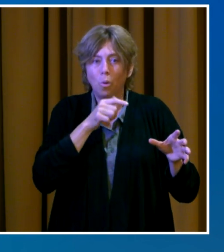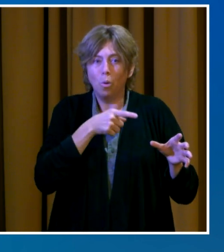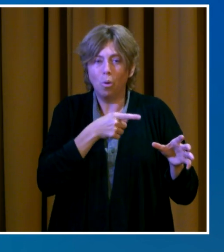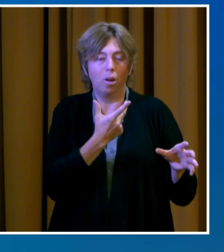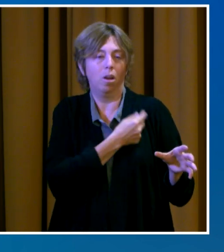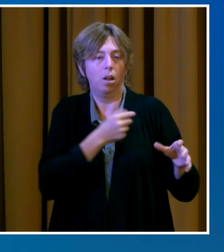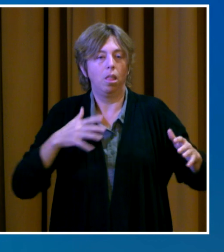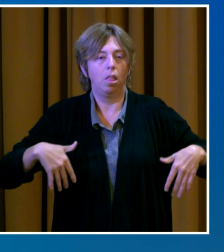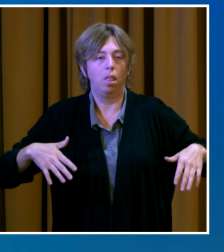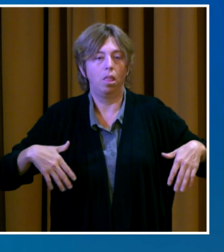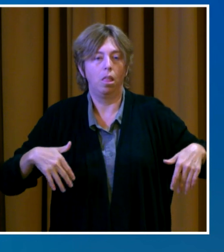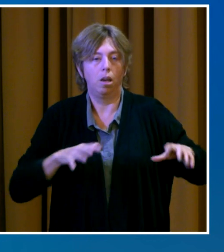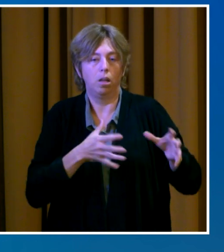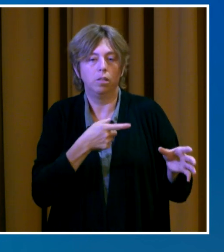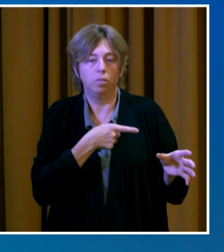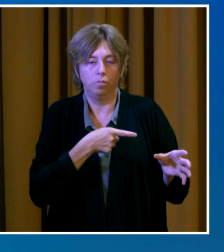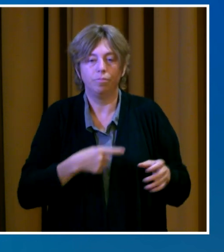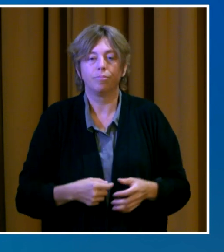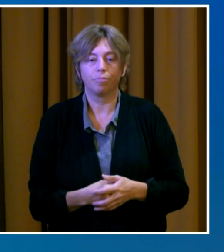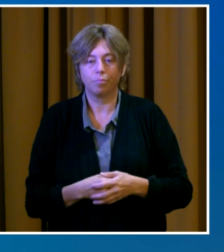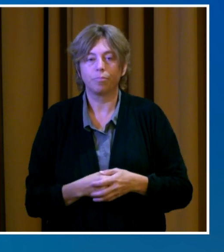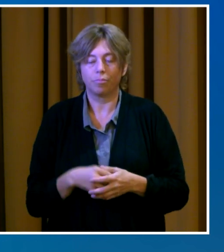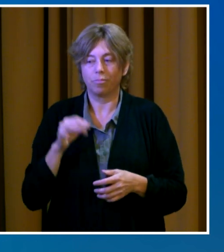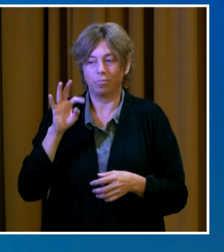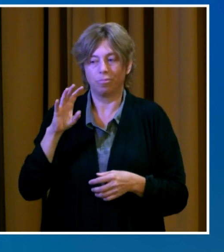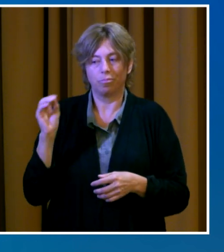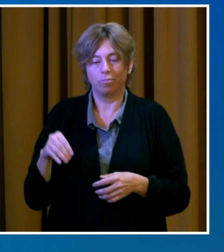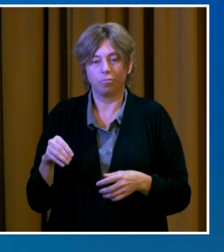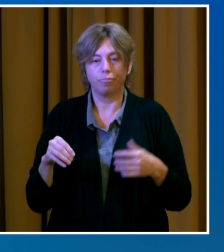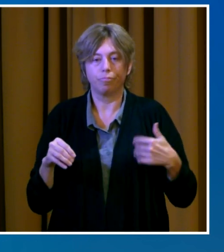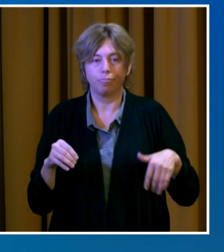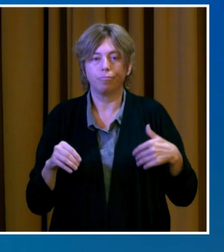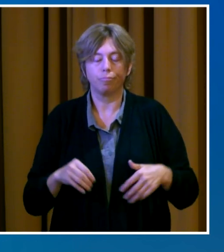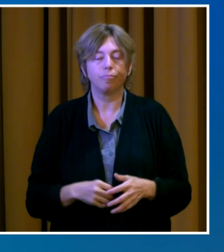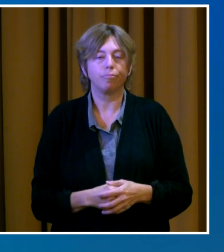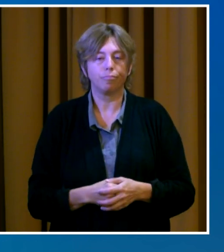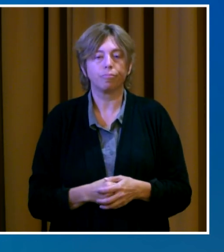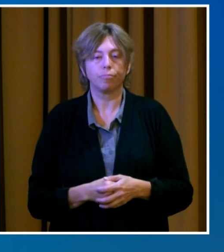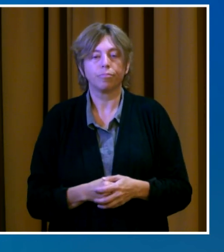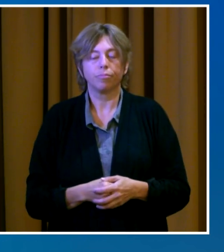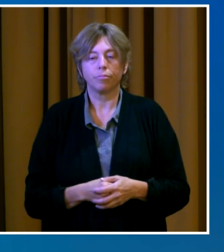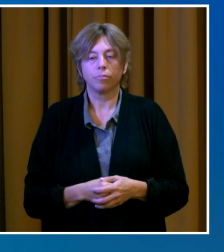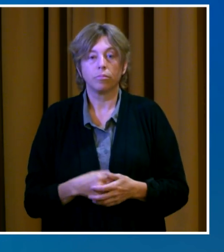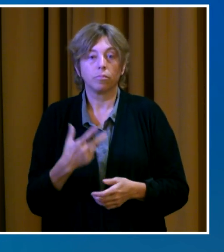Addition to getting the shot, masks are our next best line of defense.